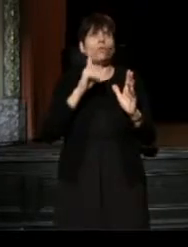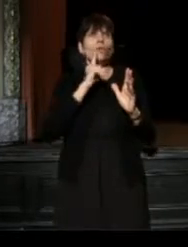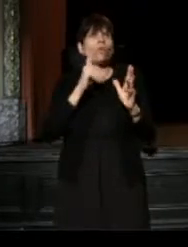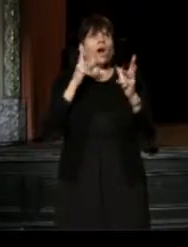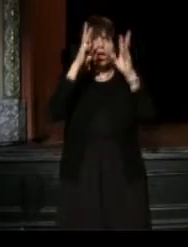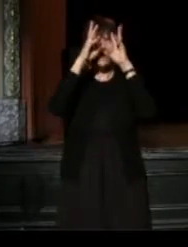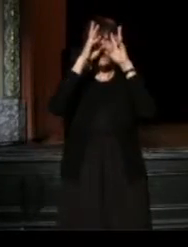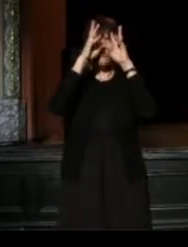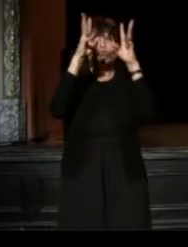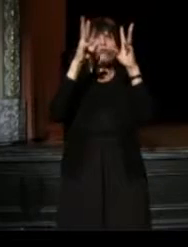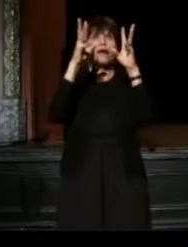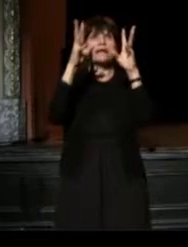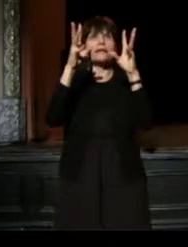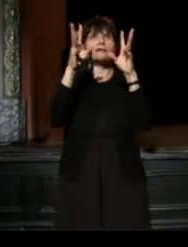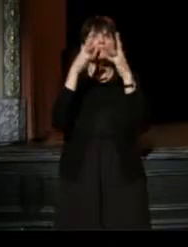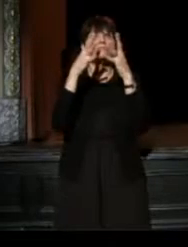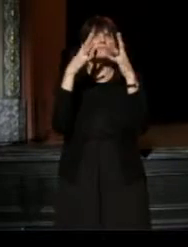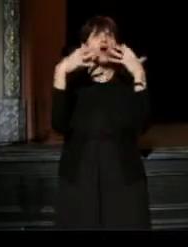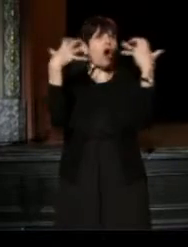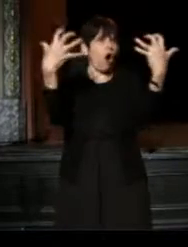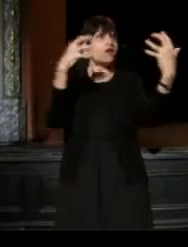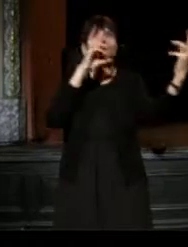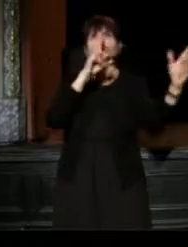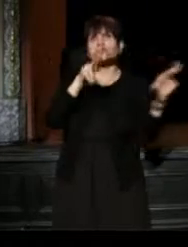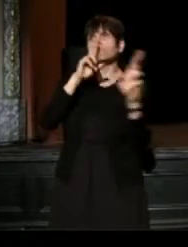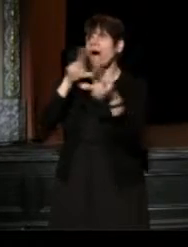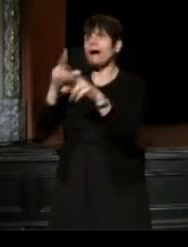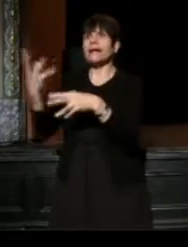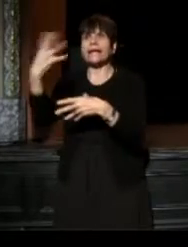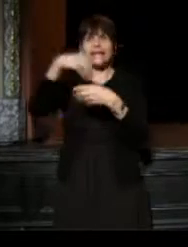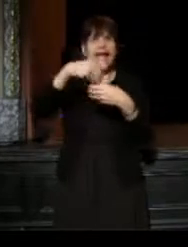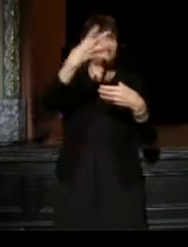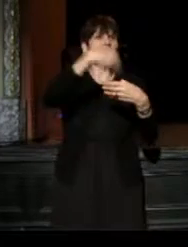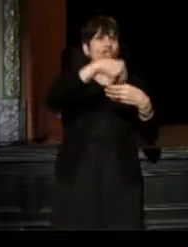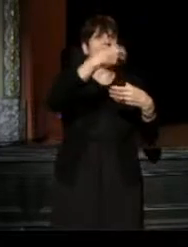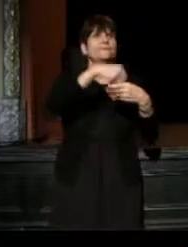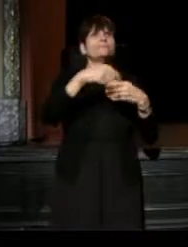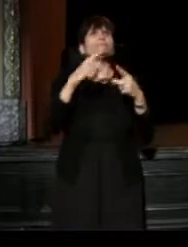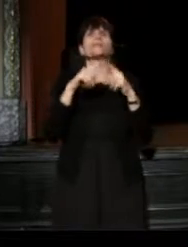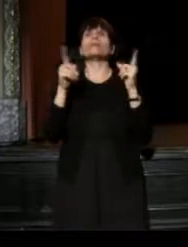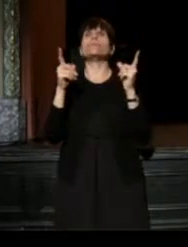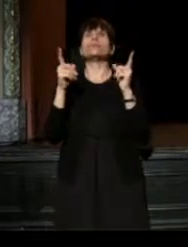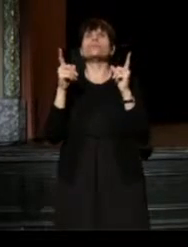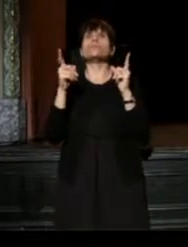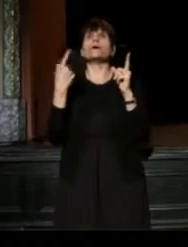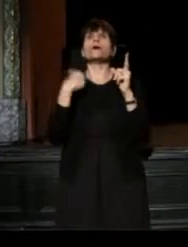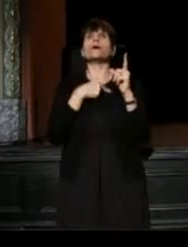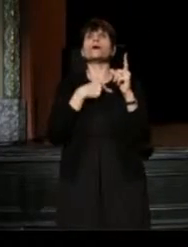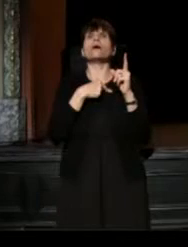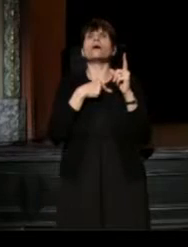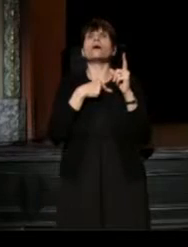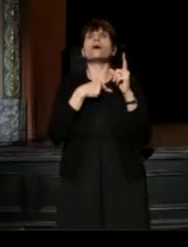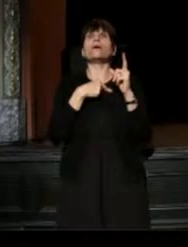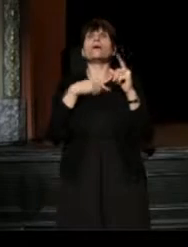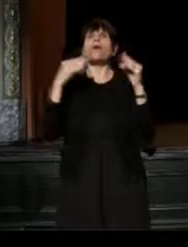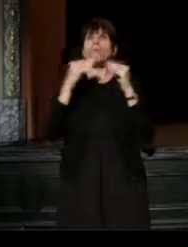that our audiences are responding to and engaging in-- but when we are in our activist role